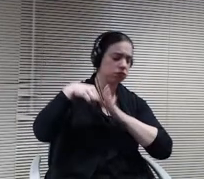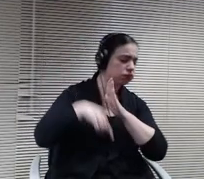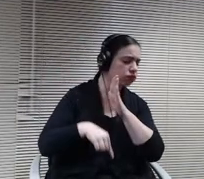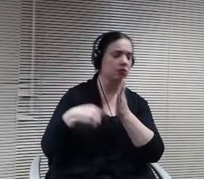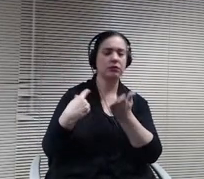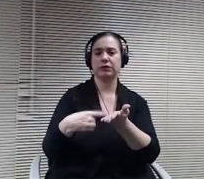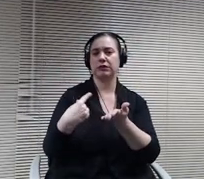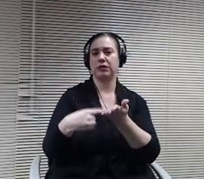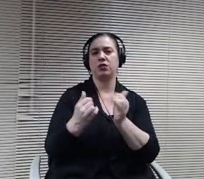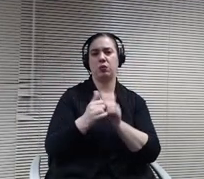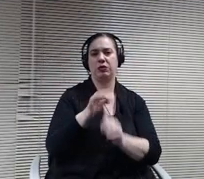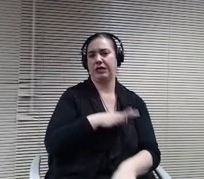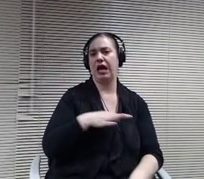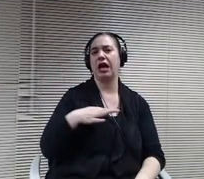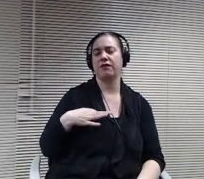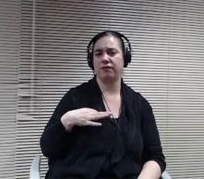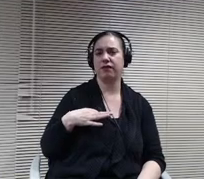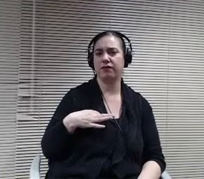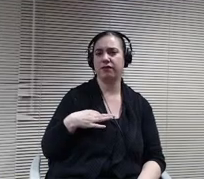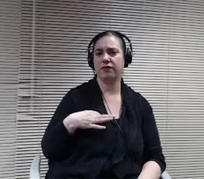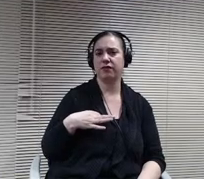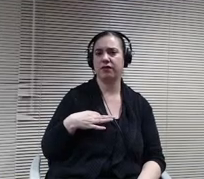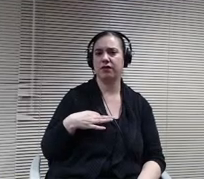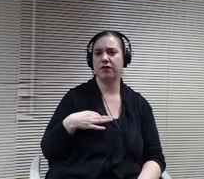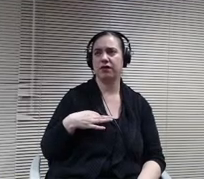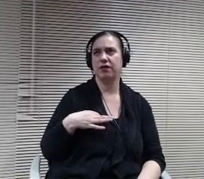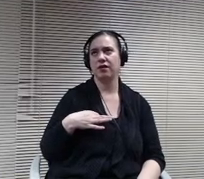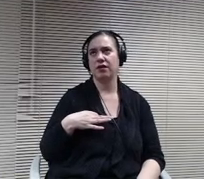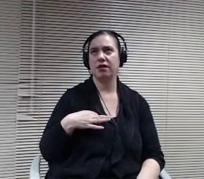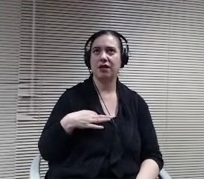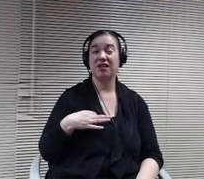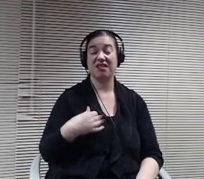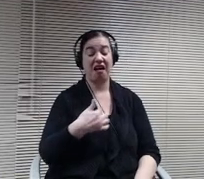You know, I may be fine not wearing a mask, but if you're